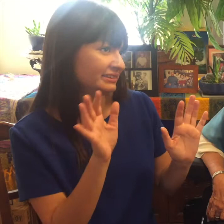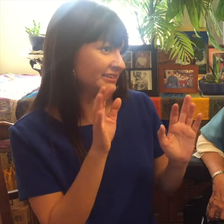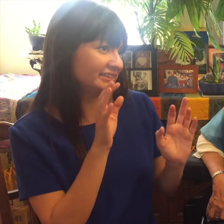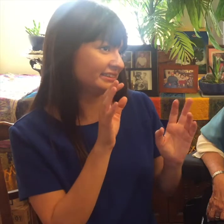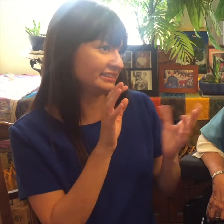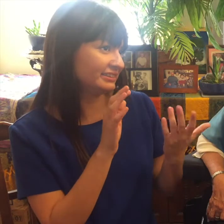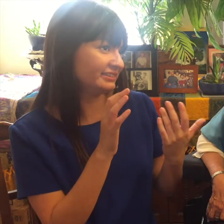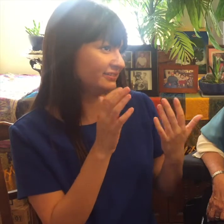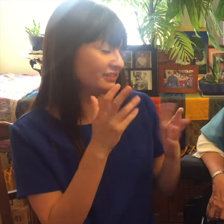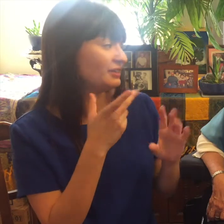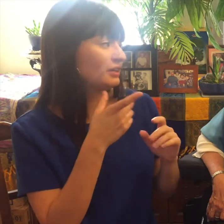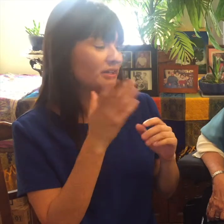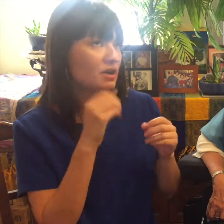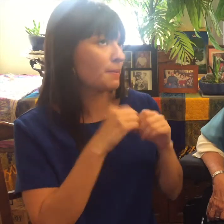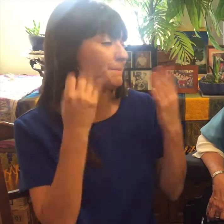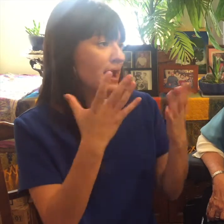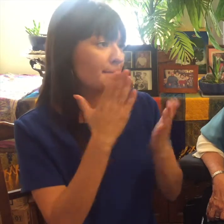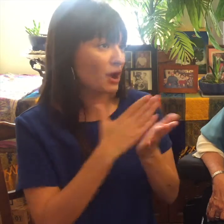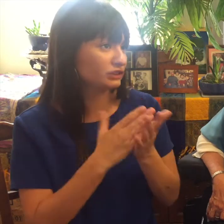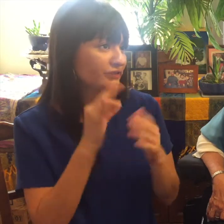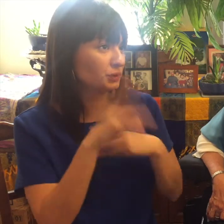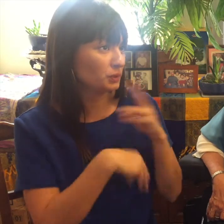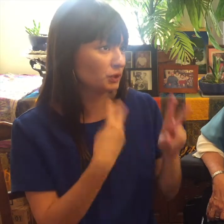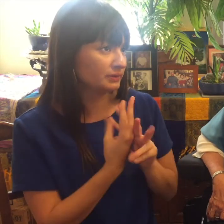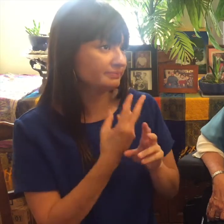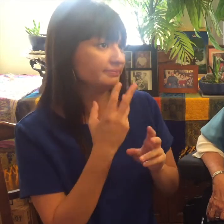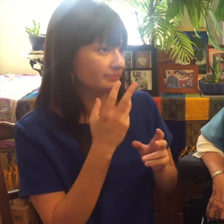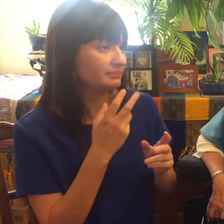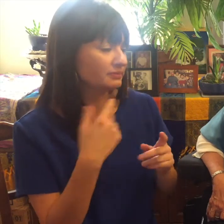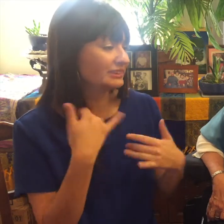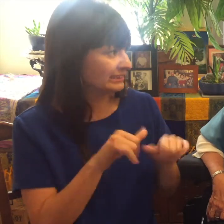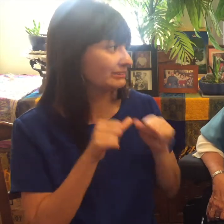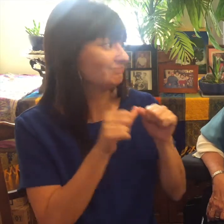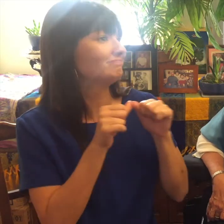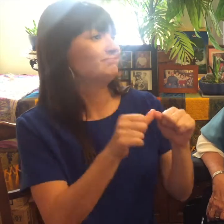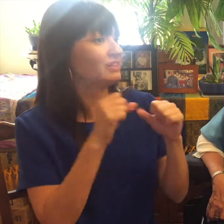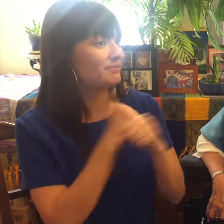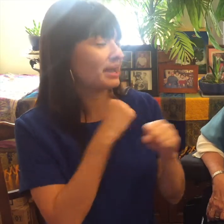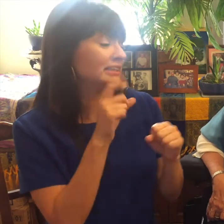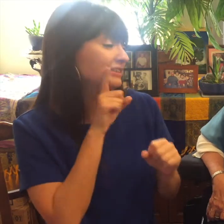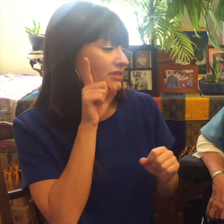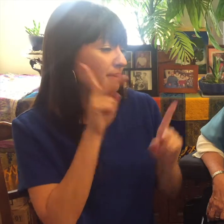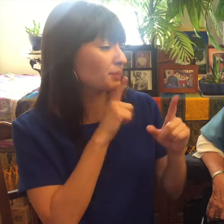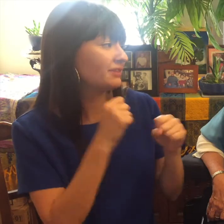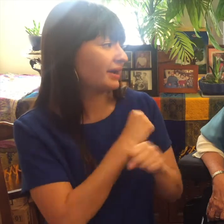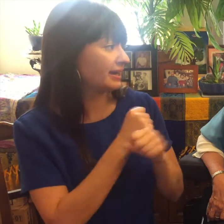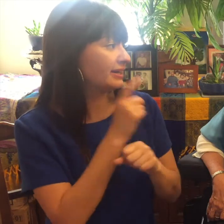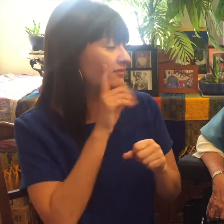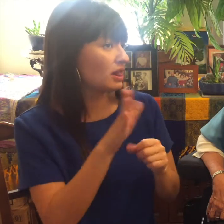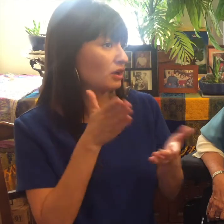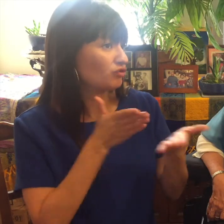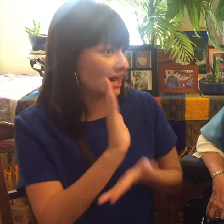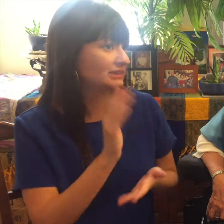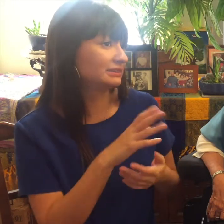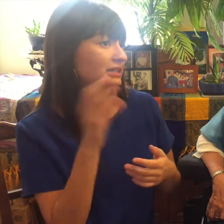fight is not over we have a lot of work to do and there are many parts of the world that don't civil rights and Deaf people all over